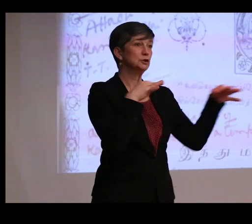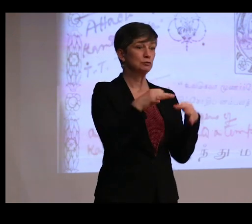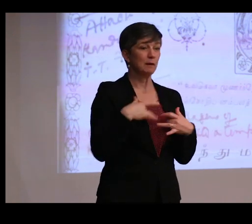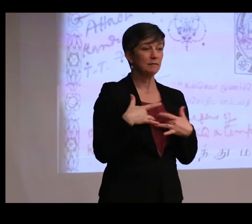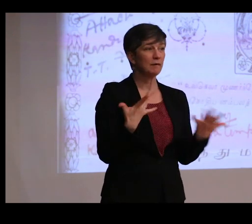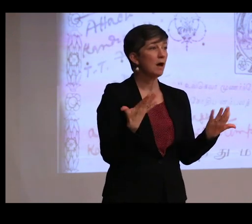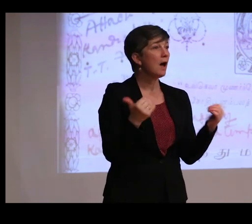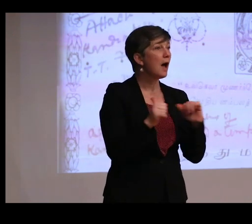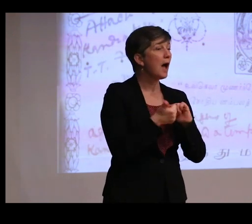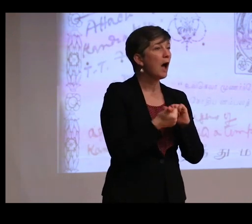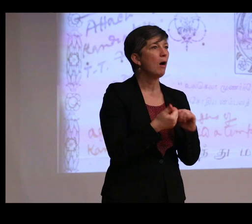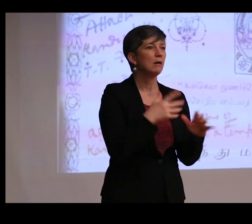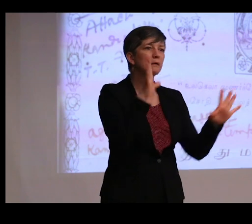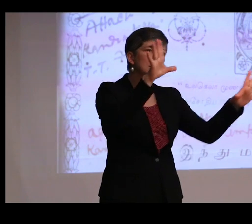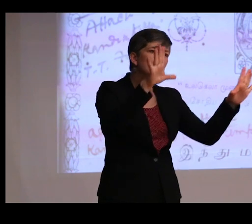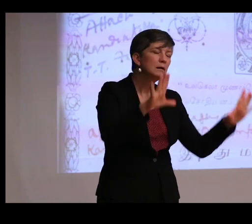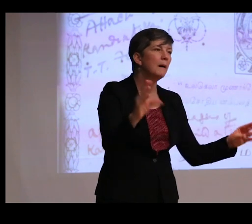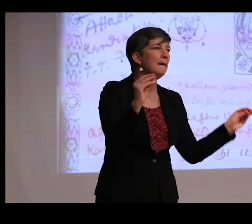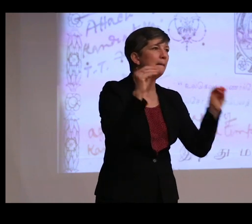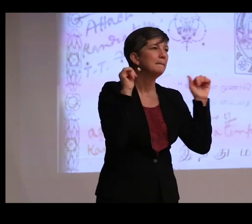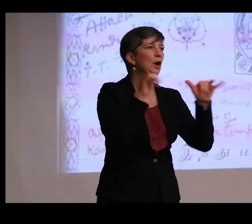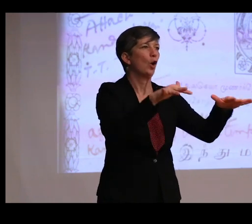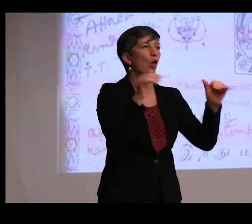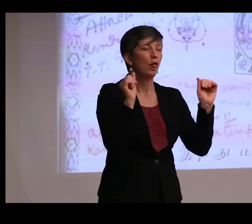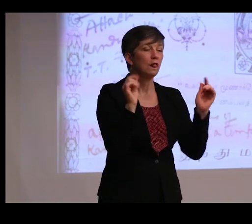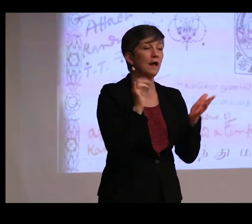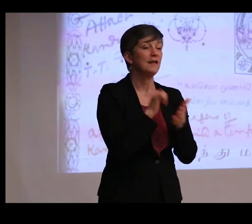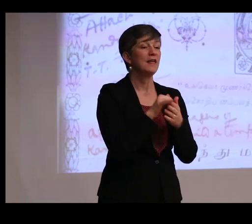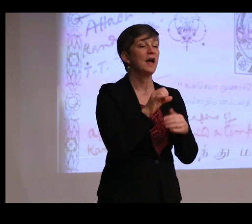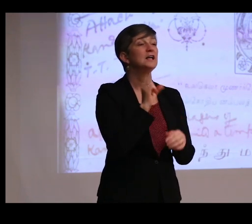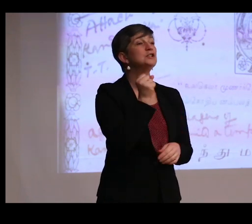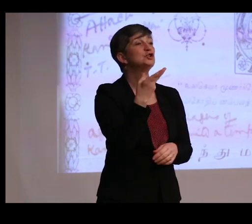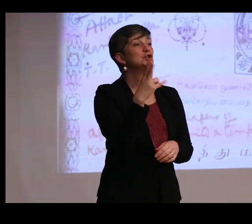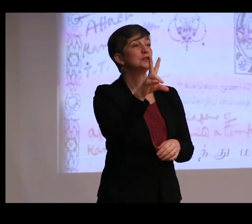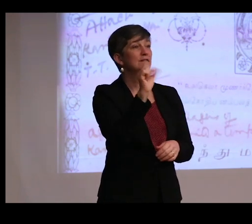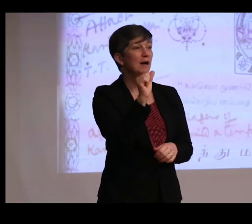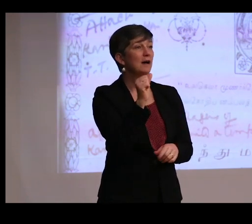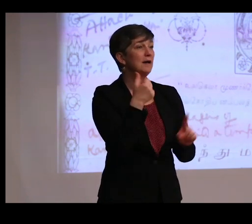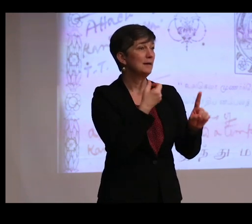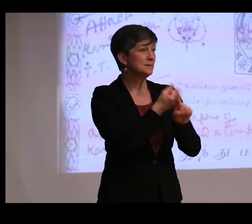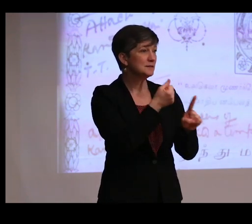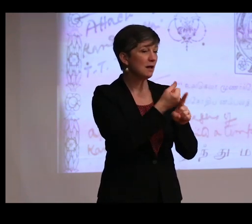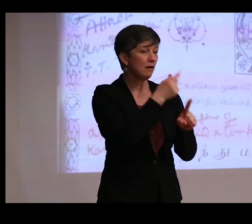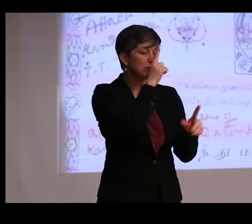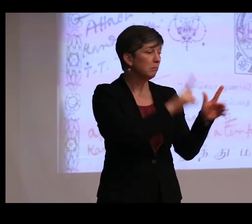as an extraordinary miracle and claimed that Shiva himself was, quote, "appearing in several places